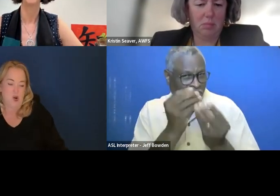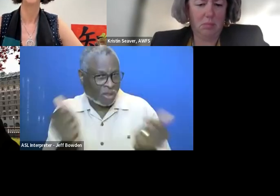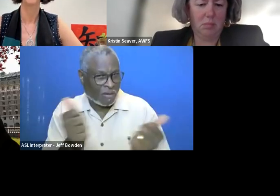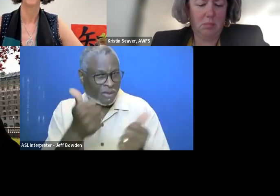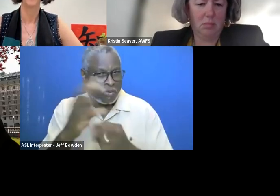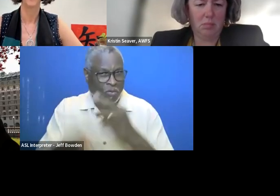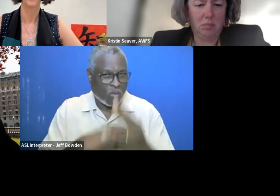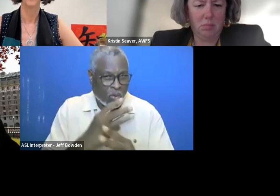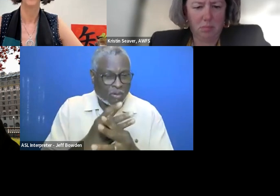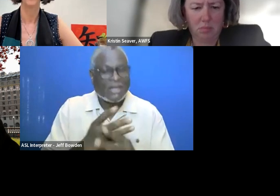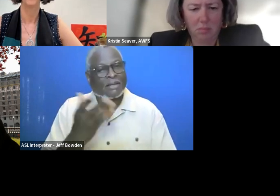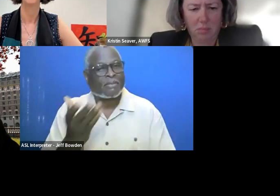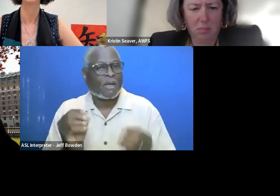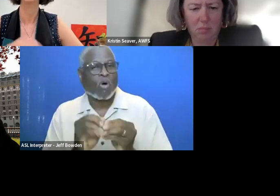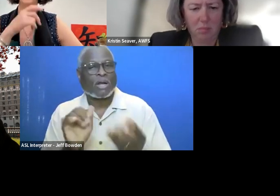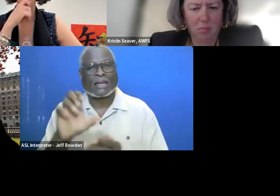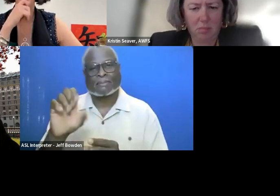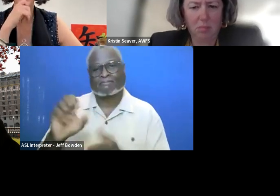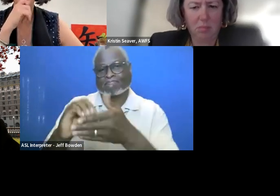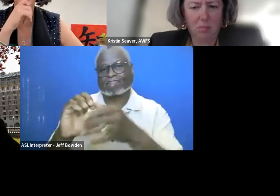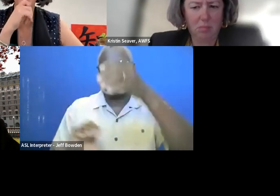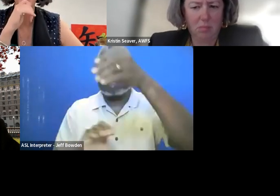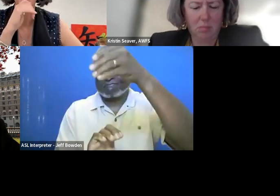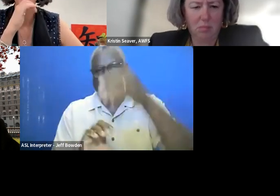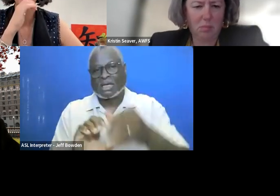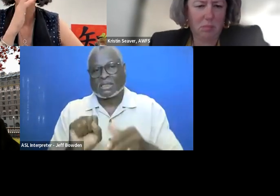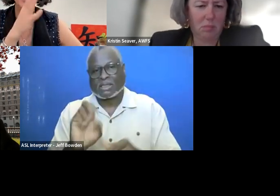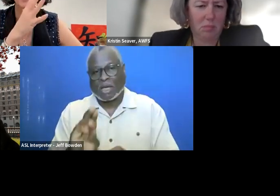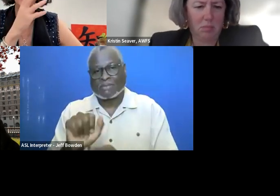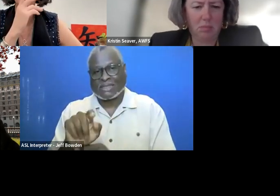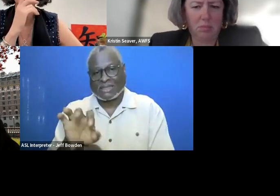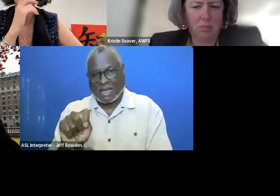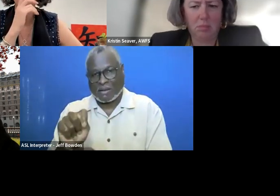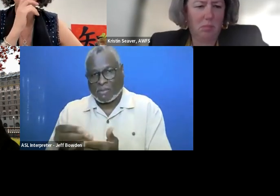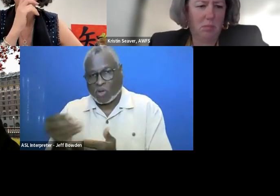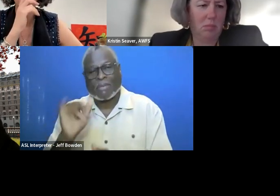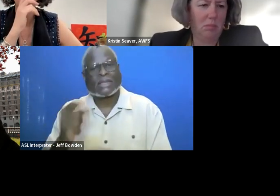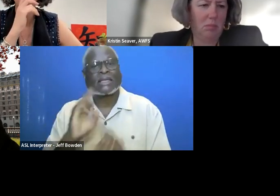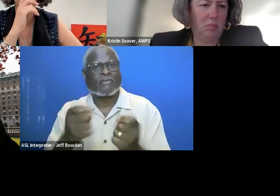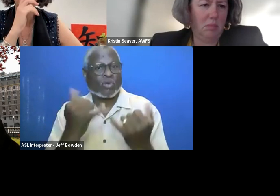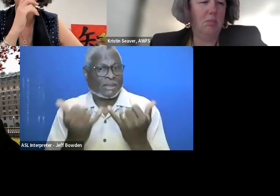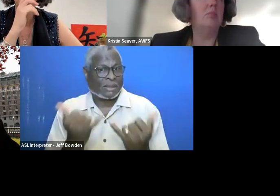This would be like a subset of procurements. But this would give you existing technology infrastructure